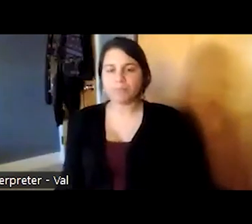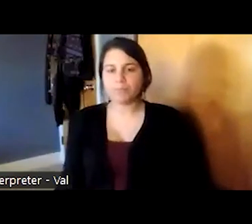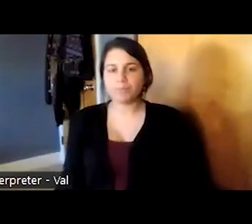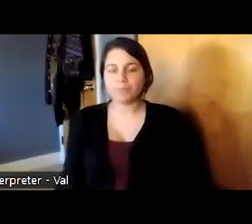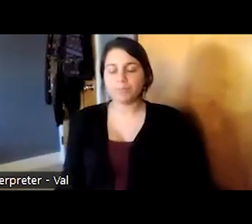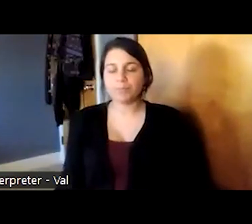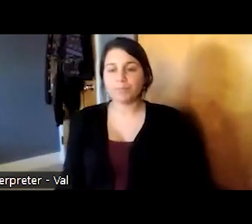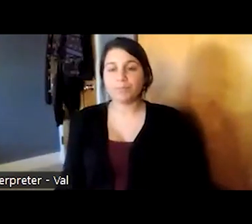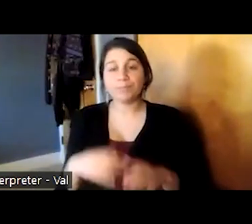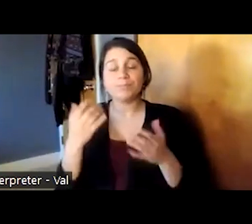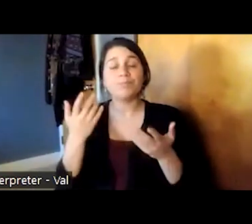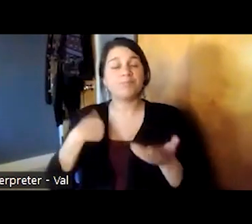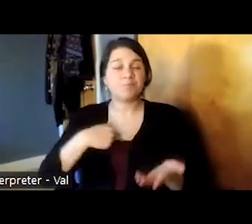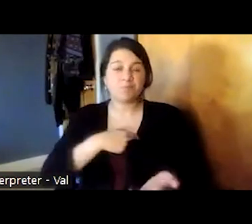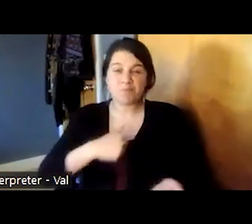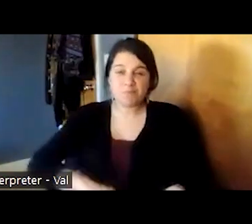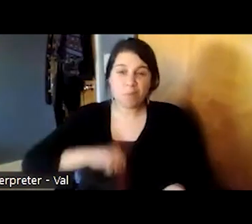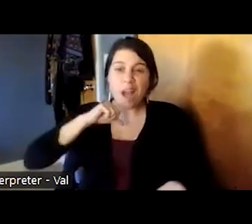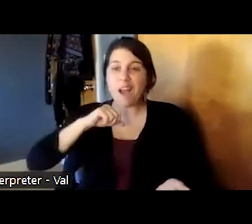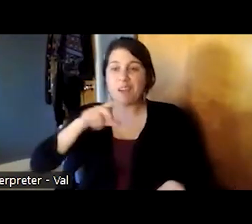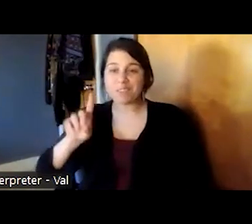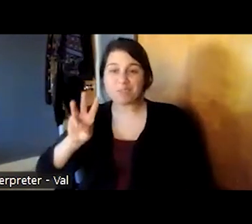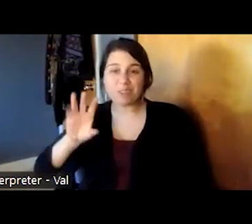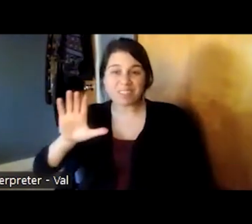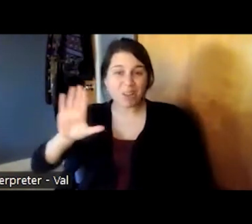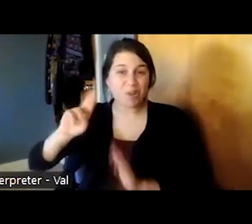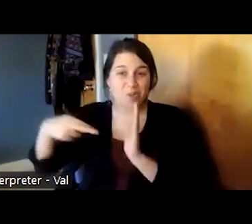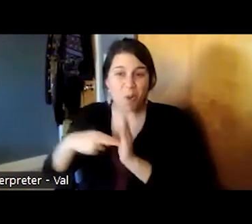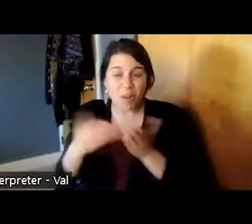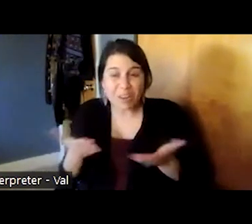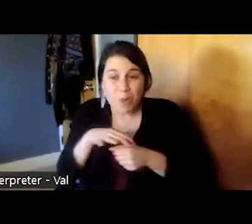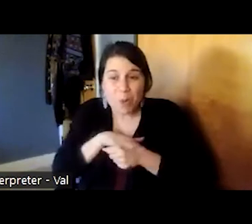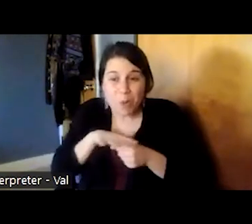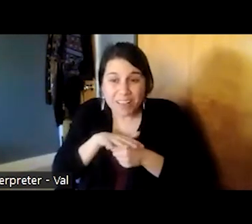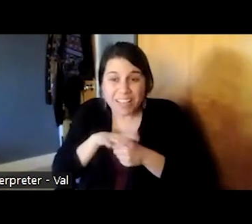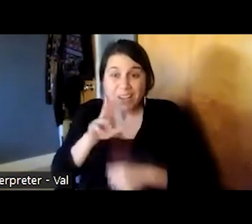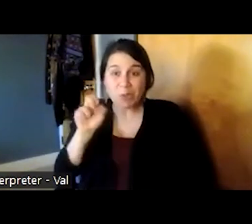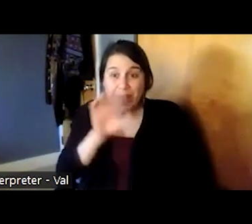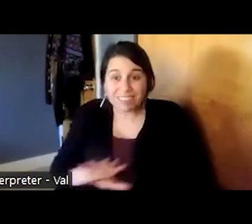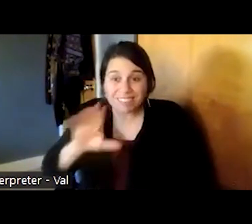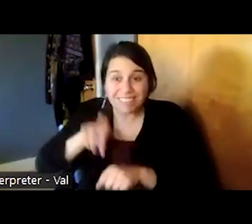the role that the deaf wellness center has played locally nationally internationally